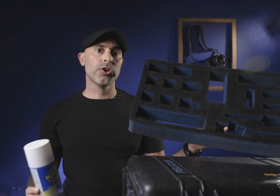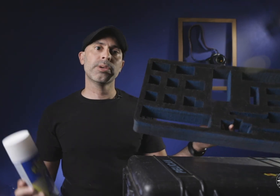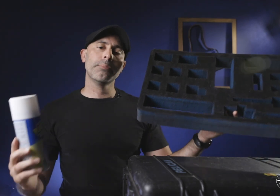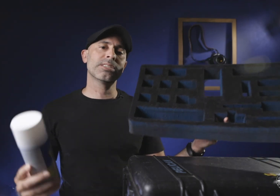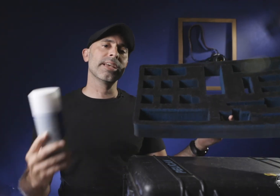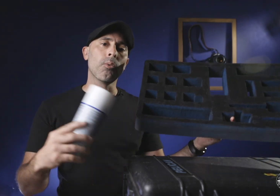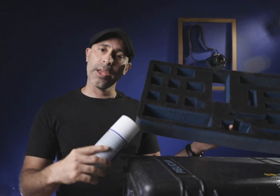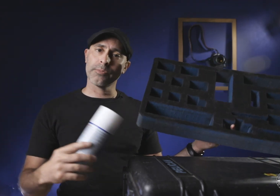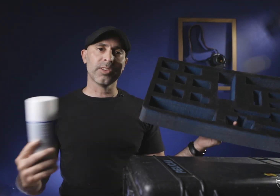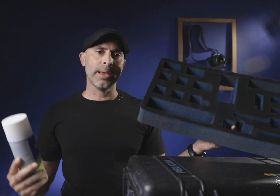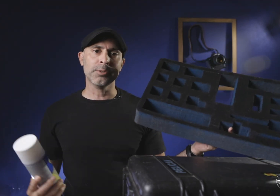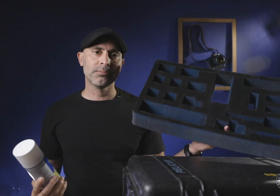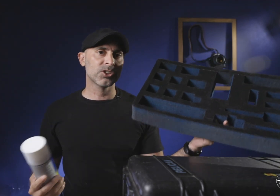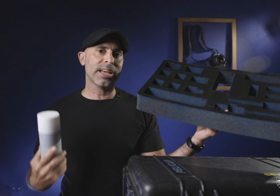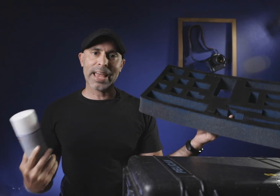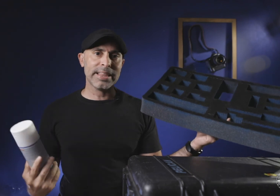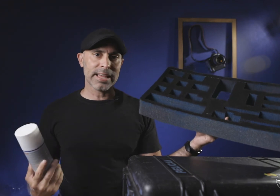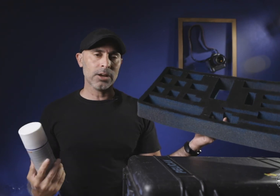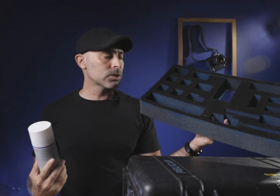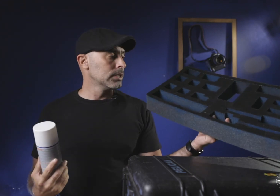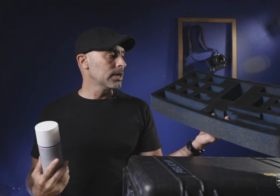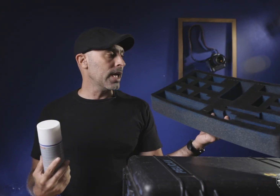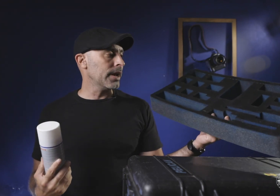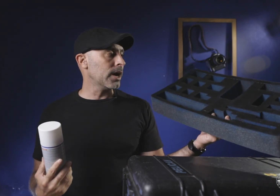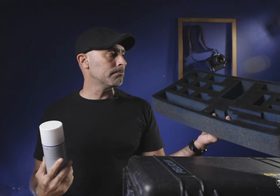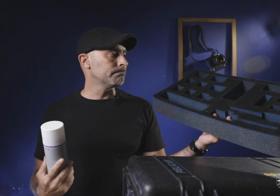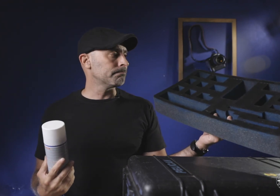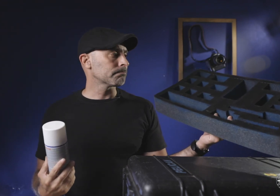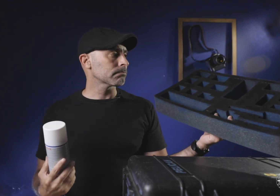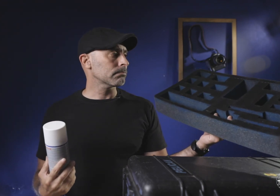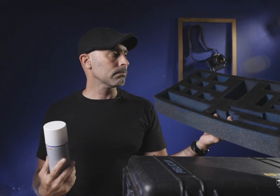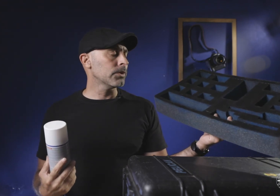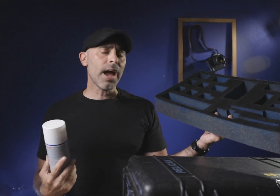sure you keep this thing away from flames just like anything else and yeah